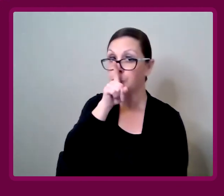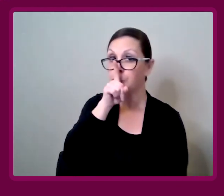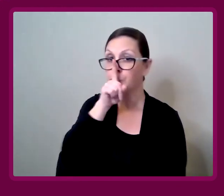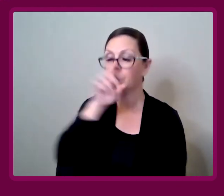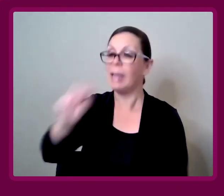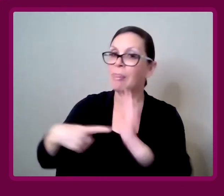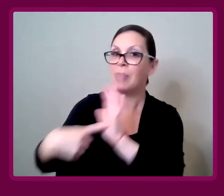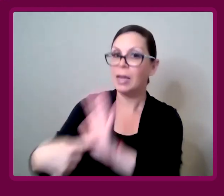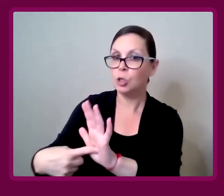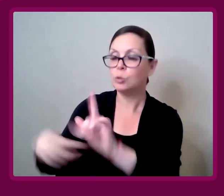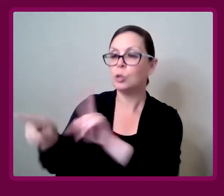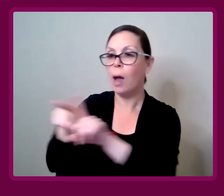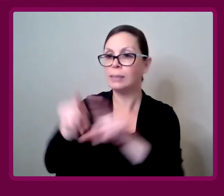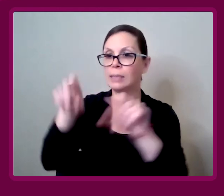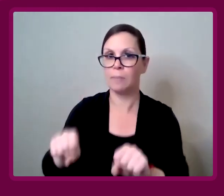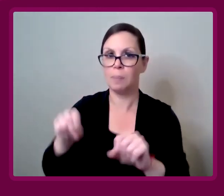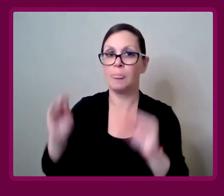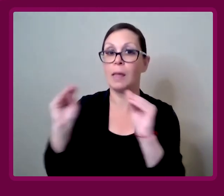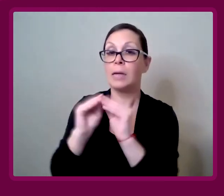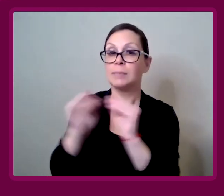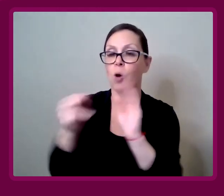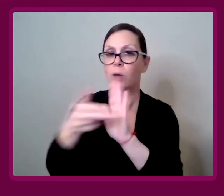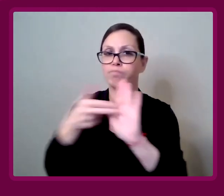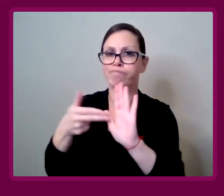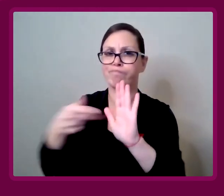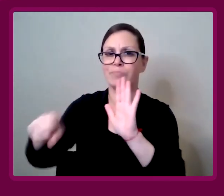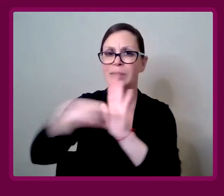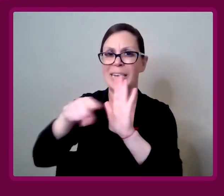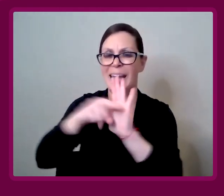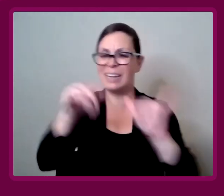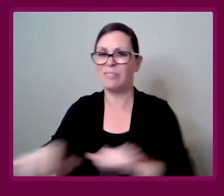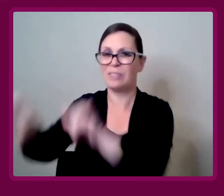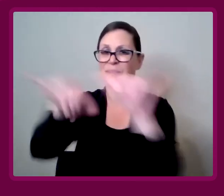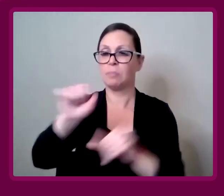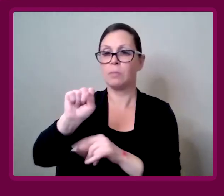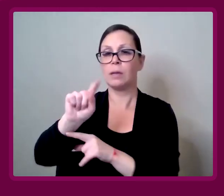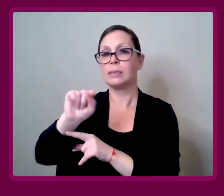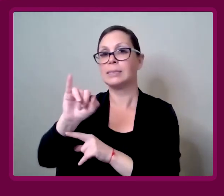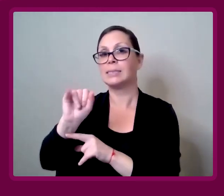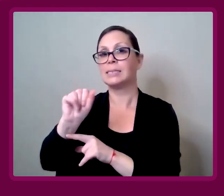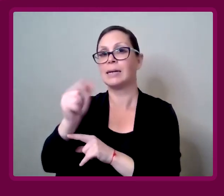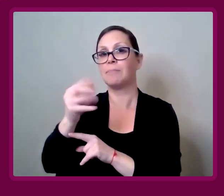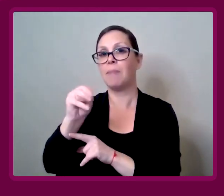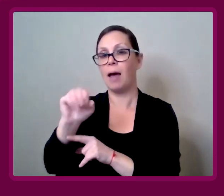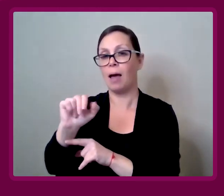That shows you as a potential that there's more of a stigma around having a disability,